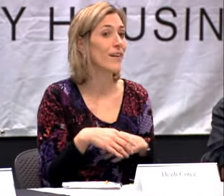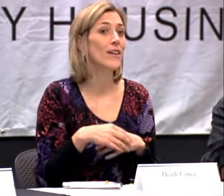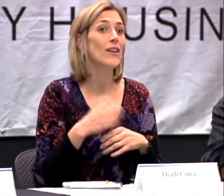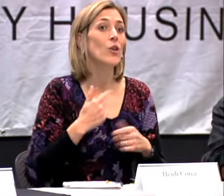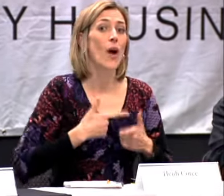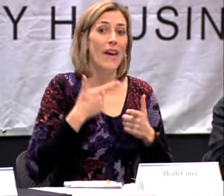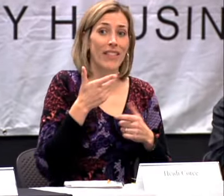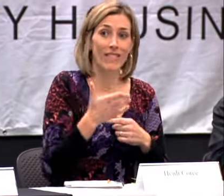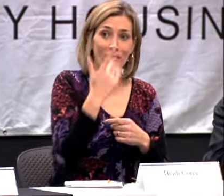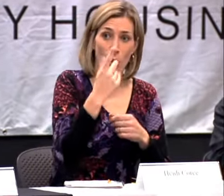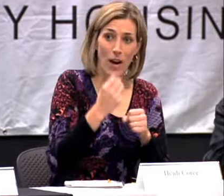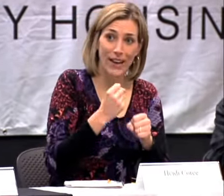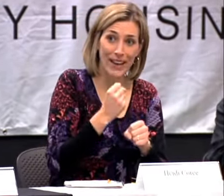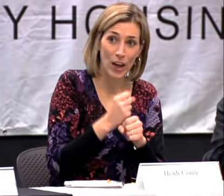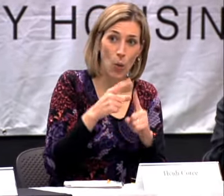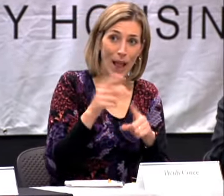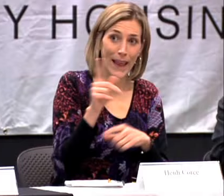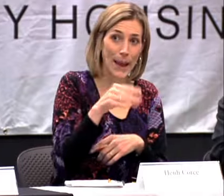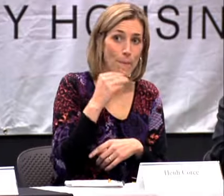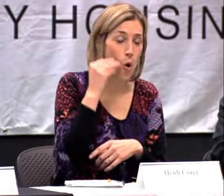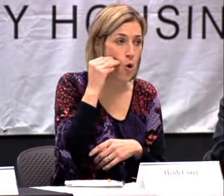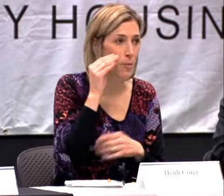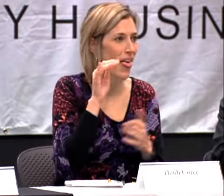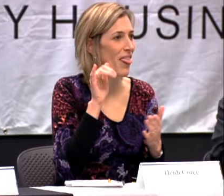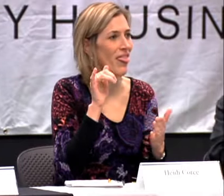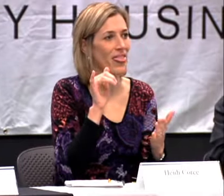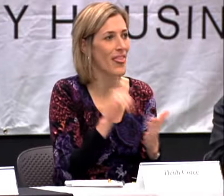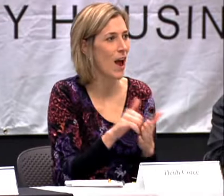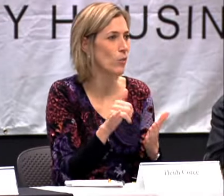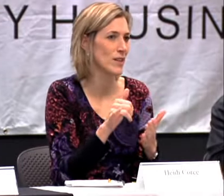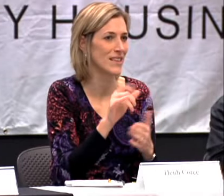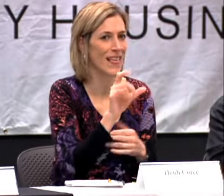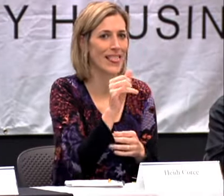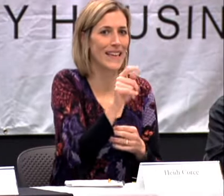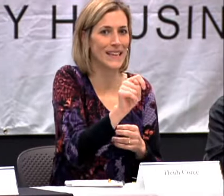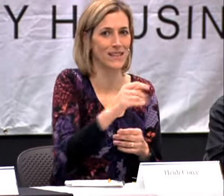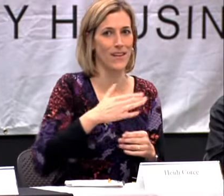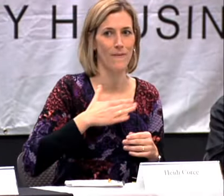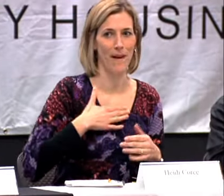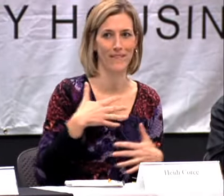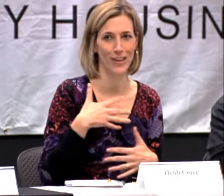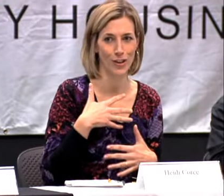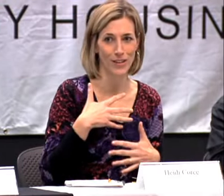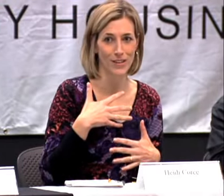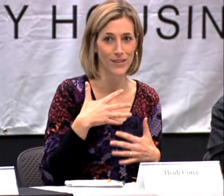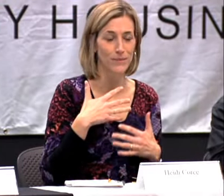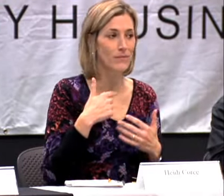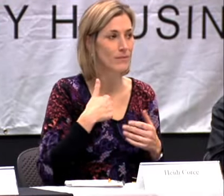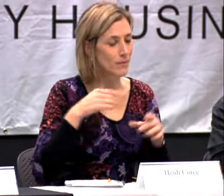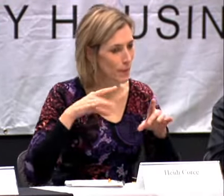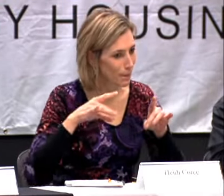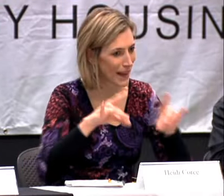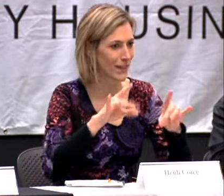AND SO I LIVED THERE ONE YEAR AND WHEN I CAME HOME THAT WAS THE END OF MY